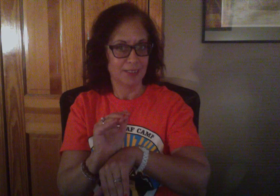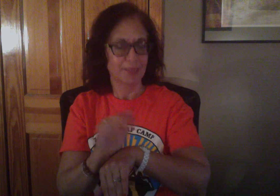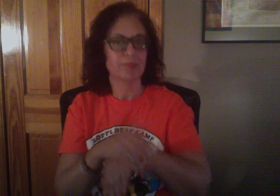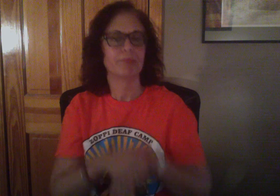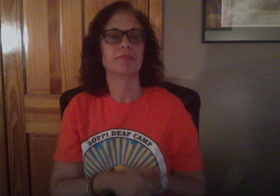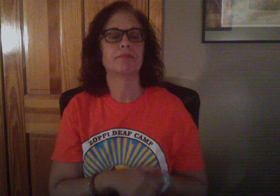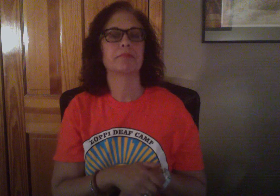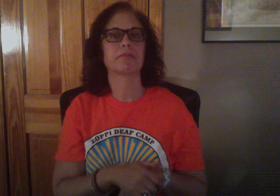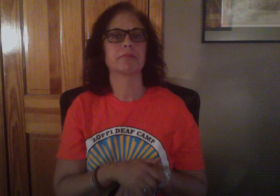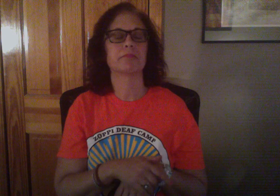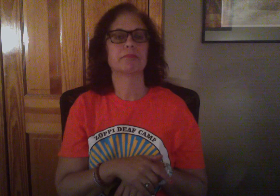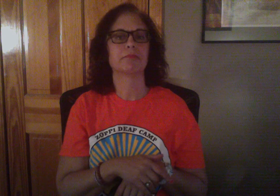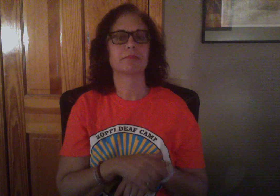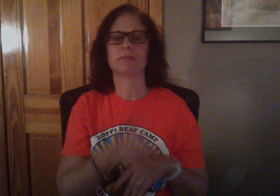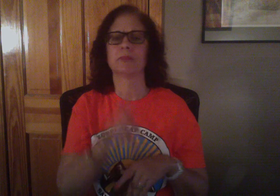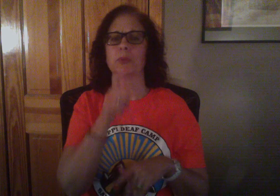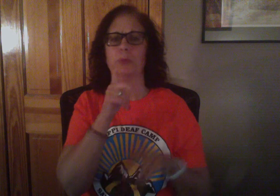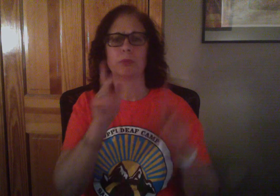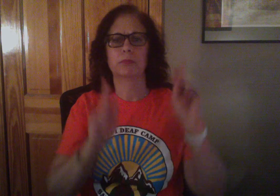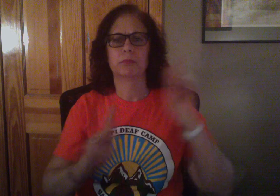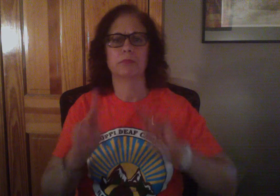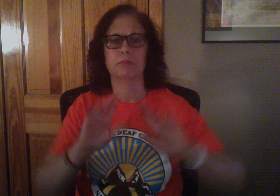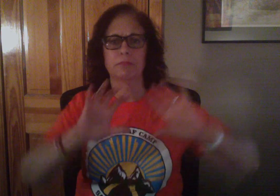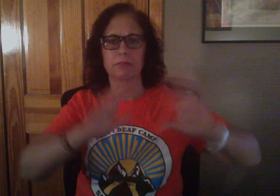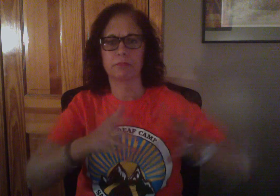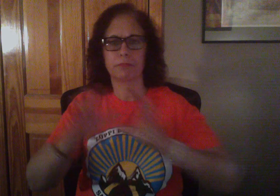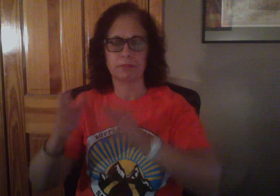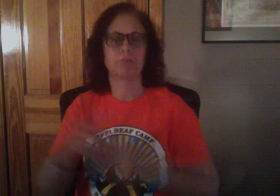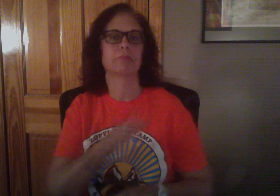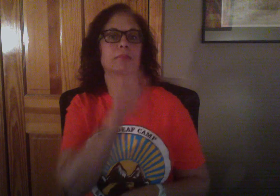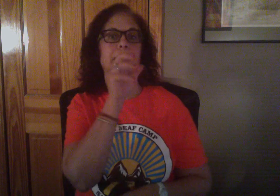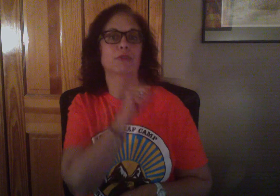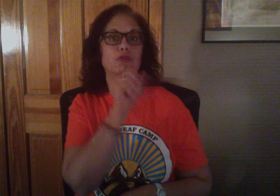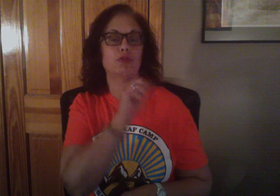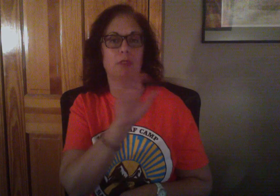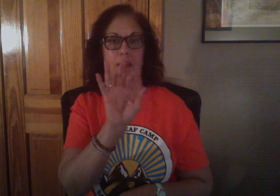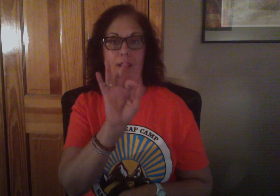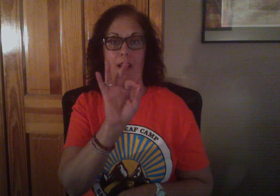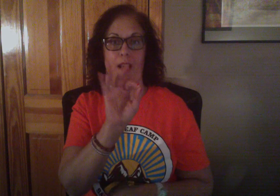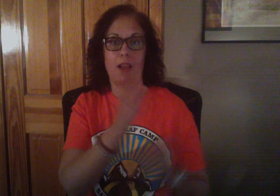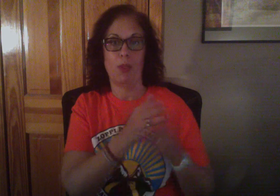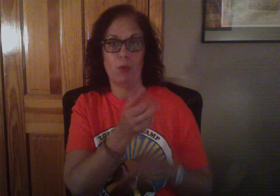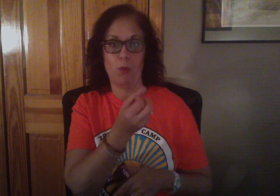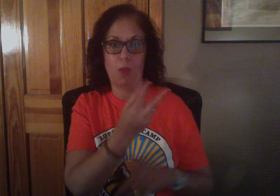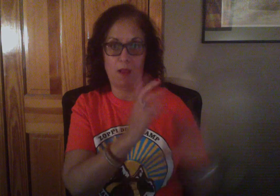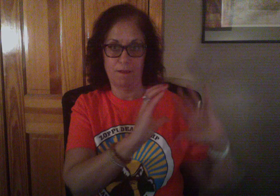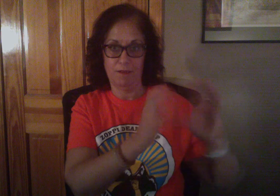We will have two groups 9 thought 12